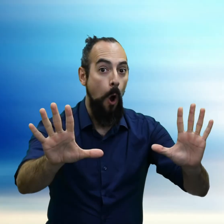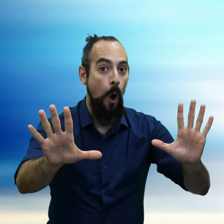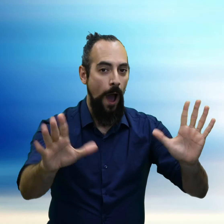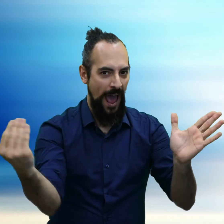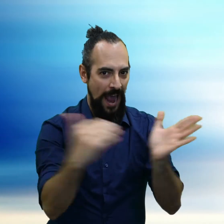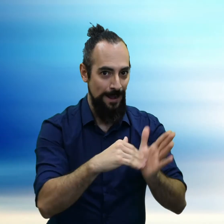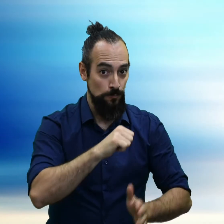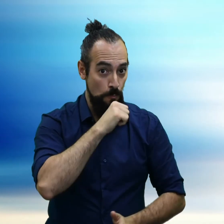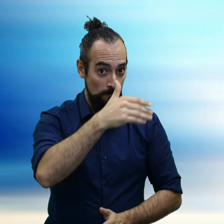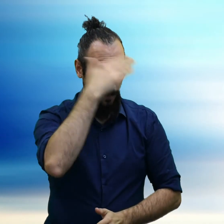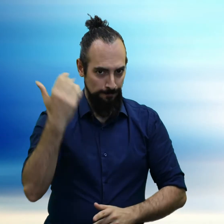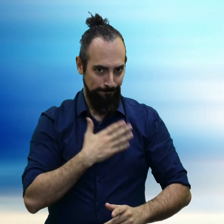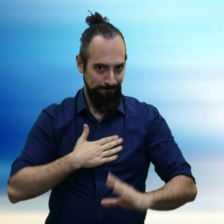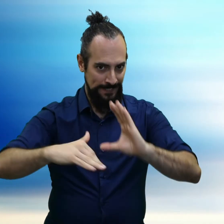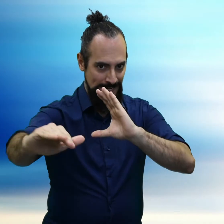By the way, let's review! Please do not forget to email me at this address: